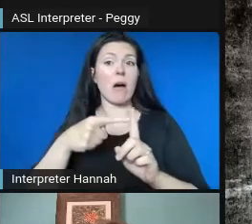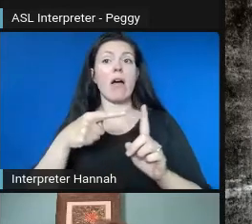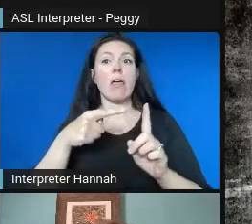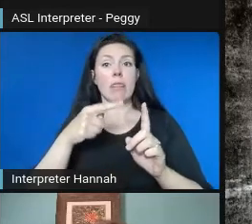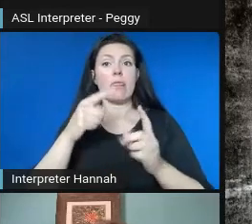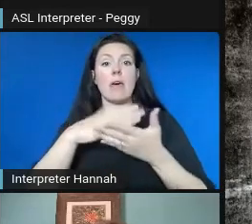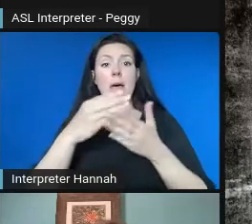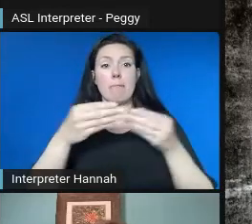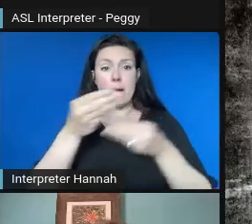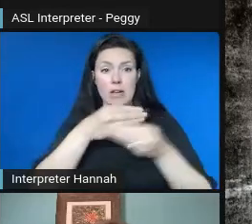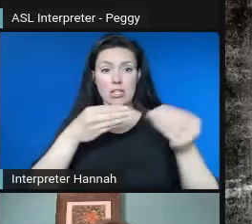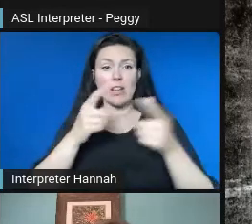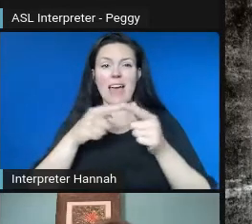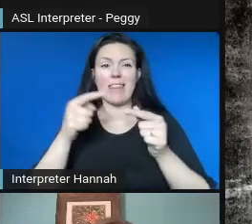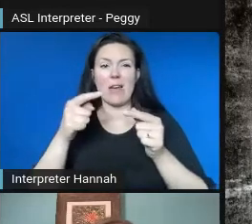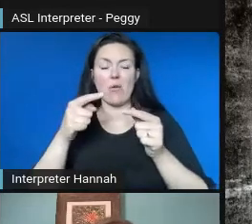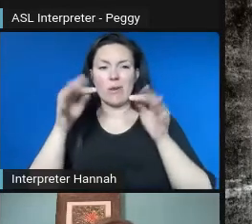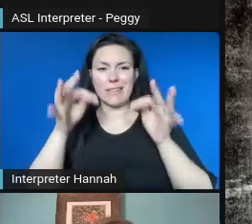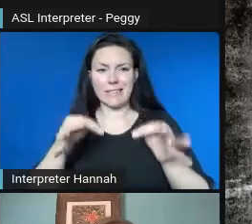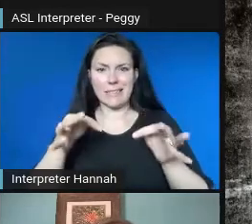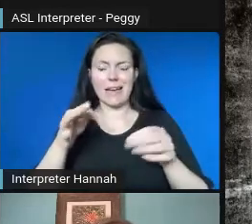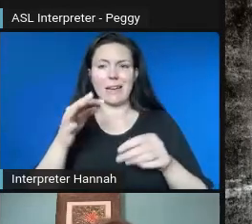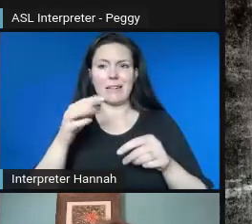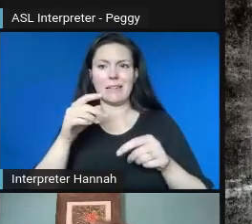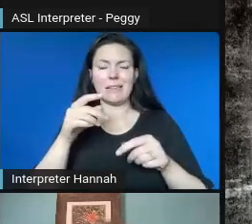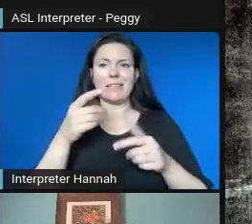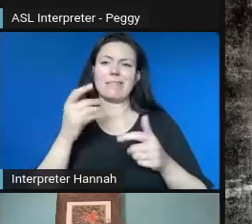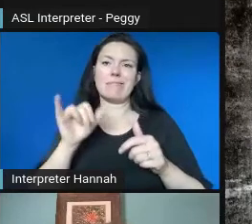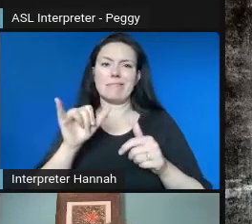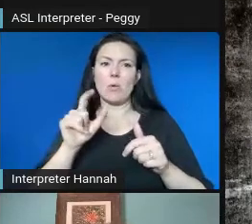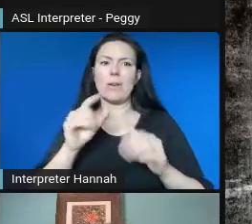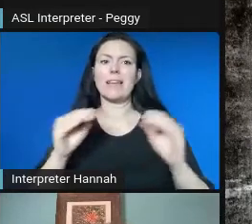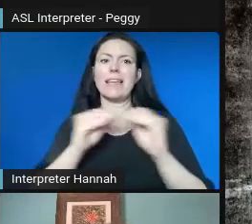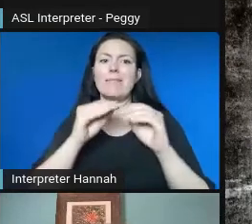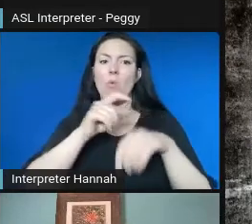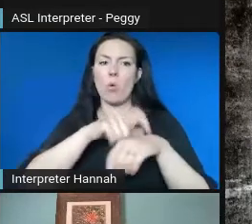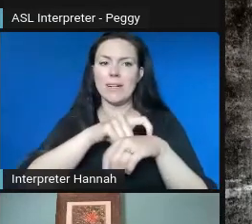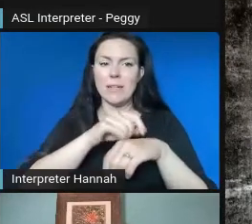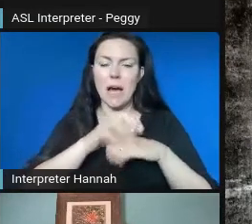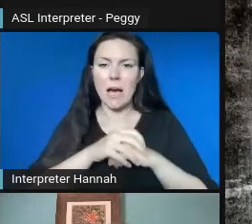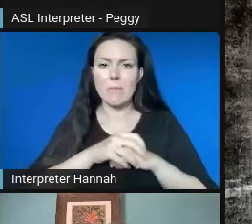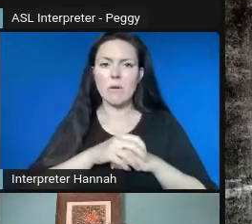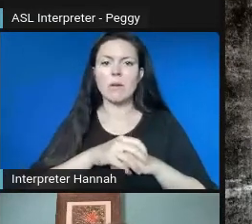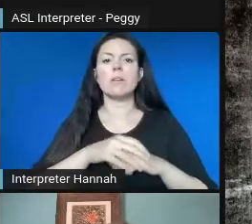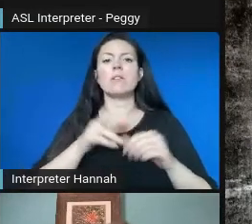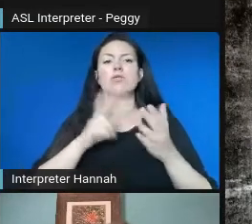the way that we were going to need a little bit more time. Part of that was timing throughout the year.